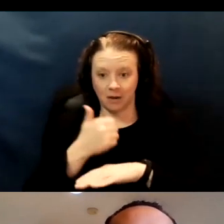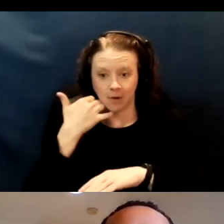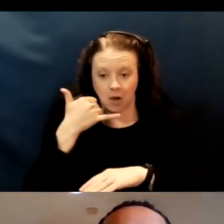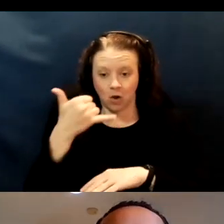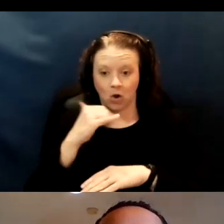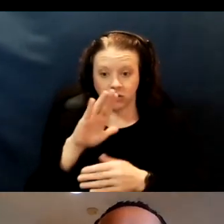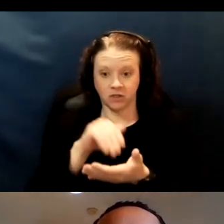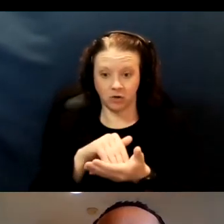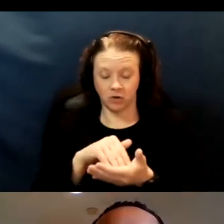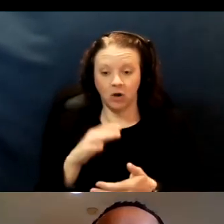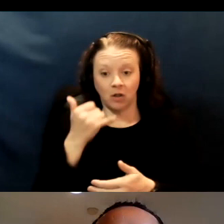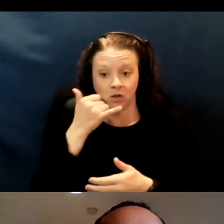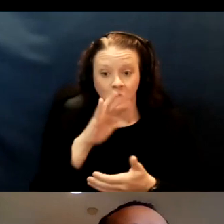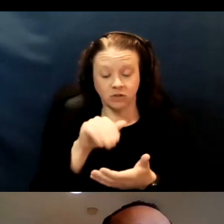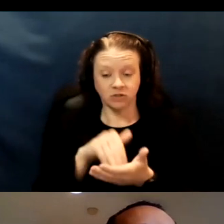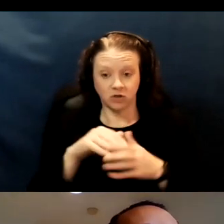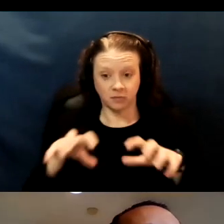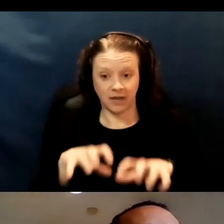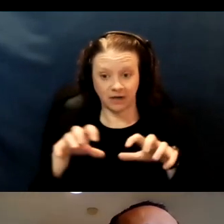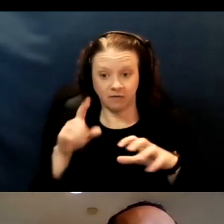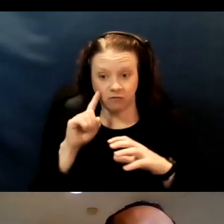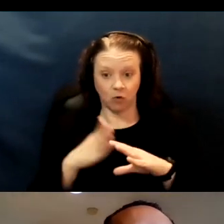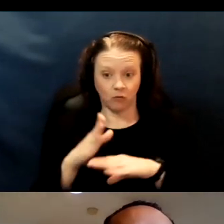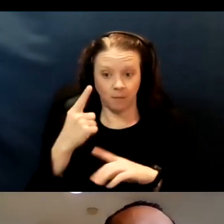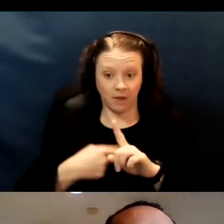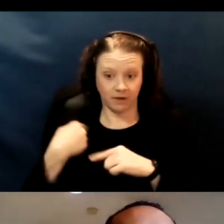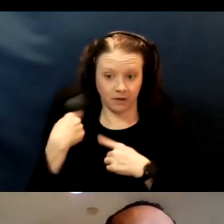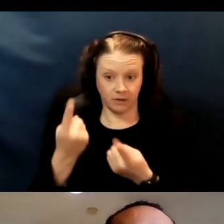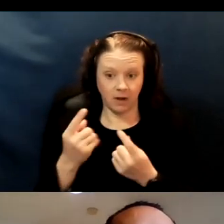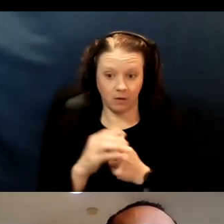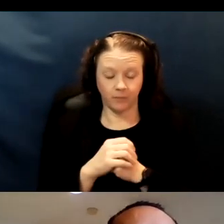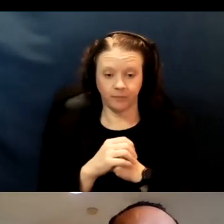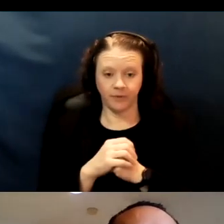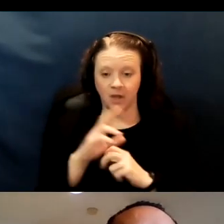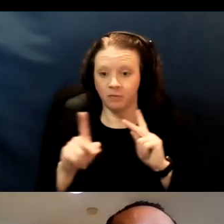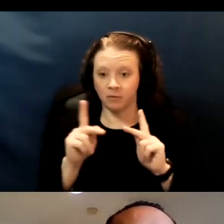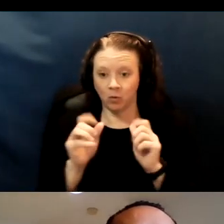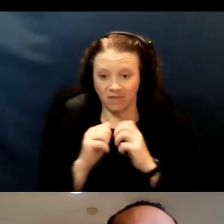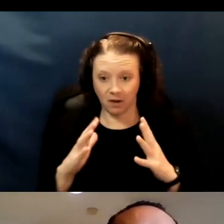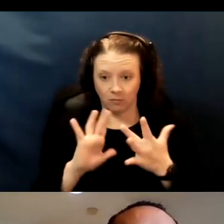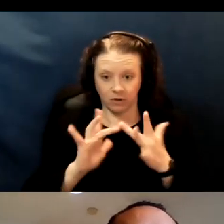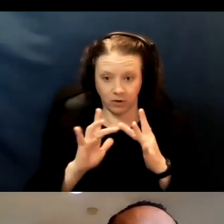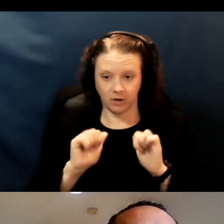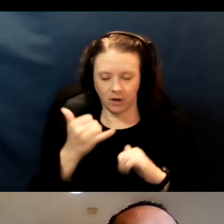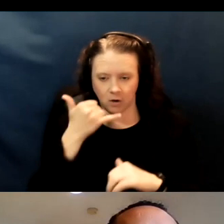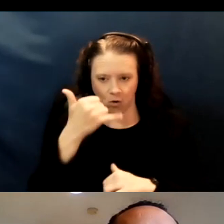So the call center has been active for more than a month now. So, people without internet can call the center